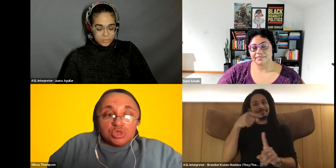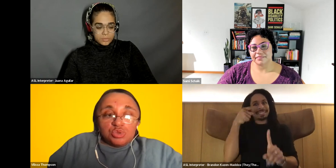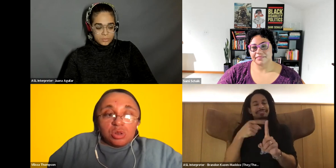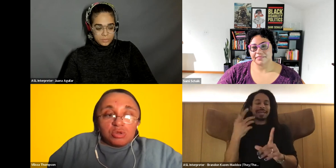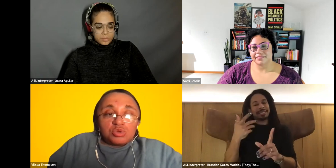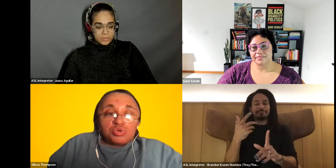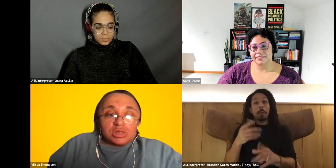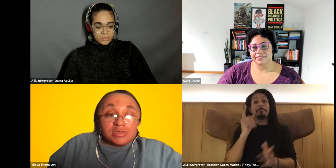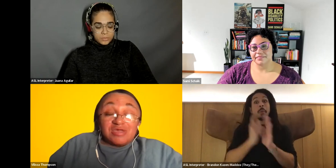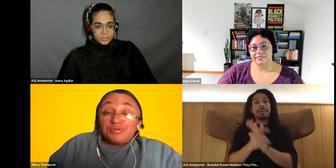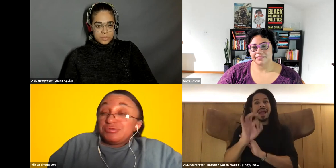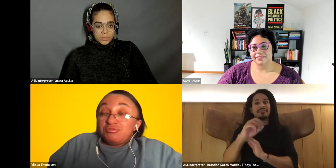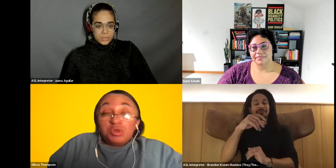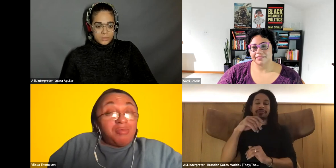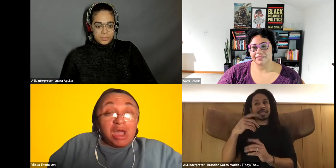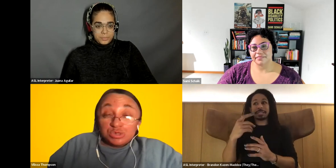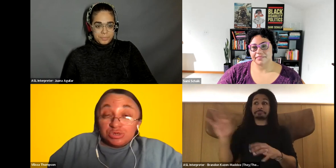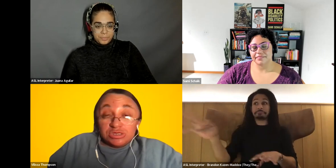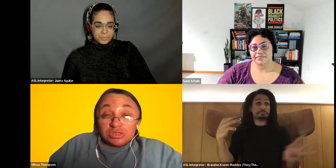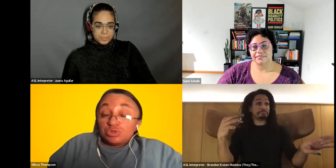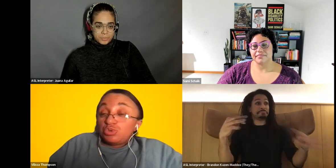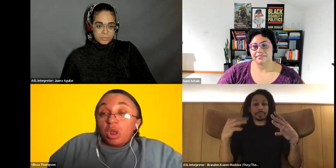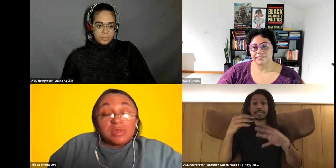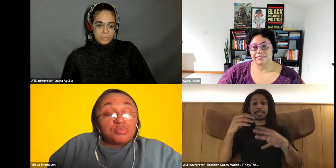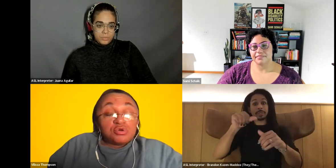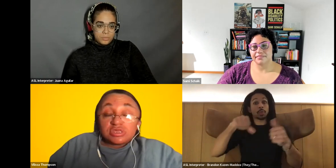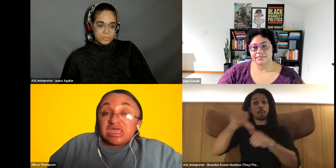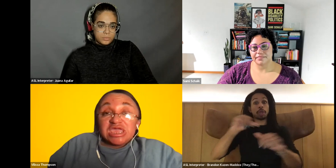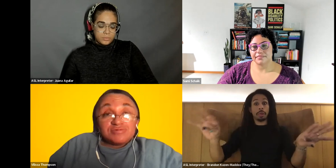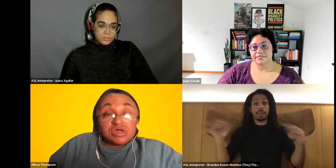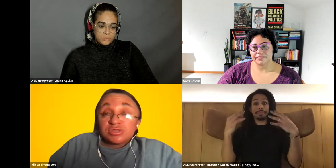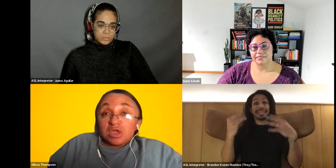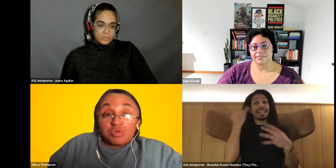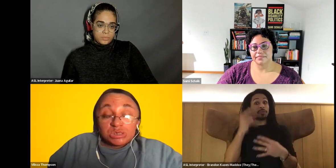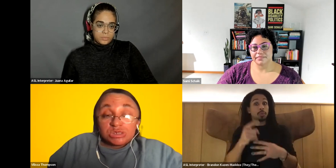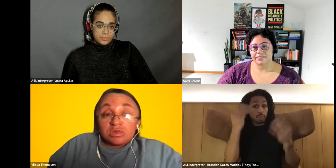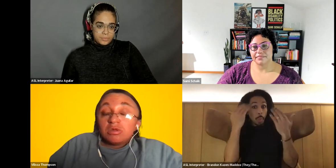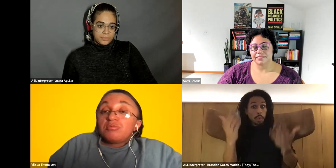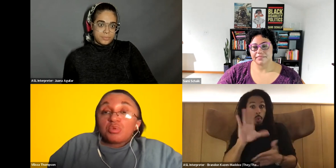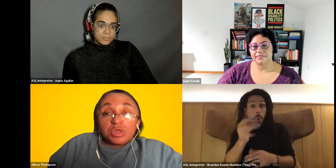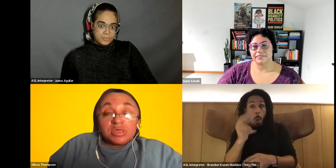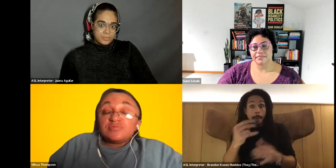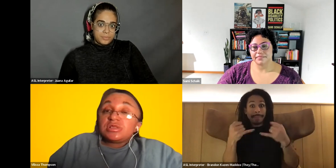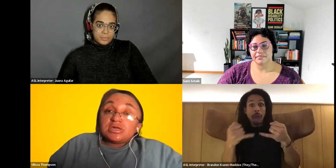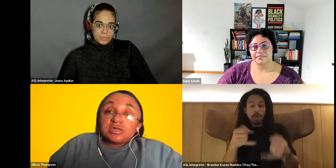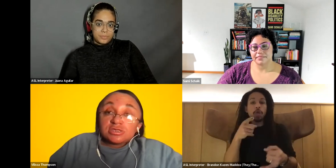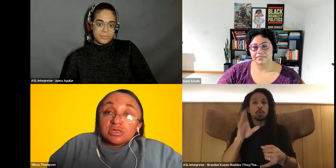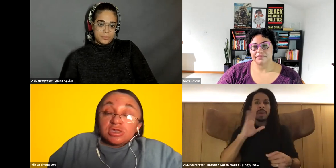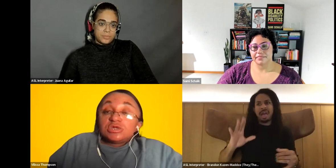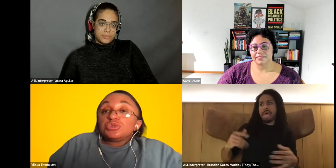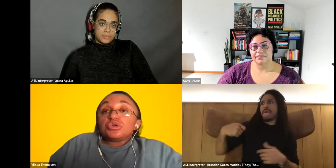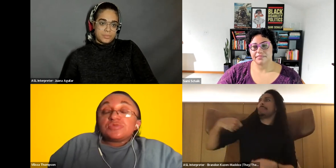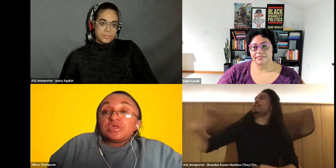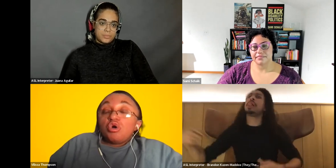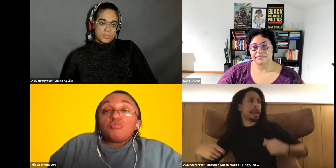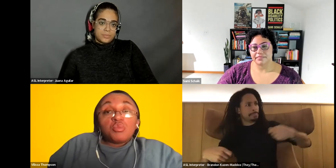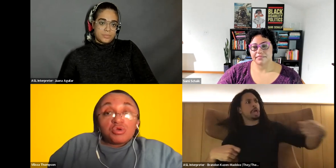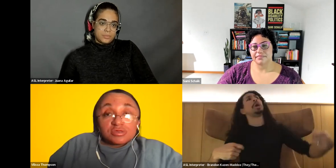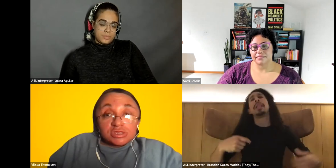Vilissa Thompson: You learn quickly that if you don't know boundaries, you are going to be pulled in every other direction. But where you need to be led, and you're going to be overworked.